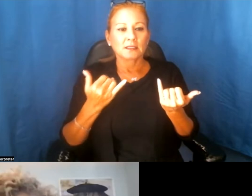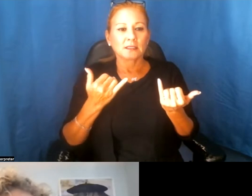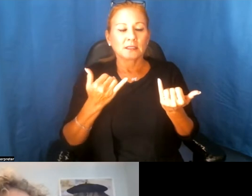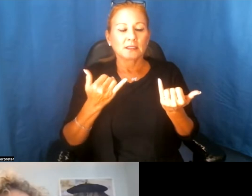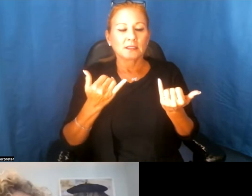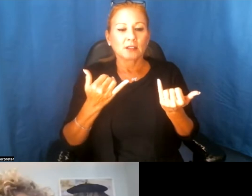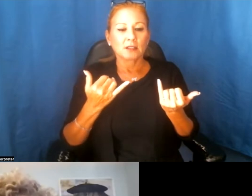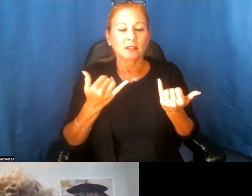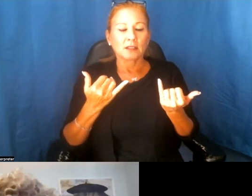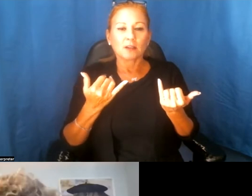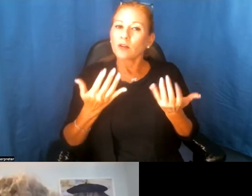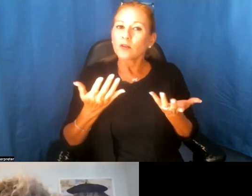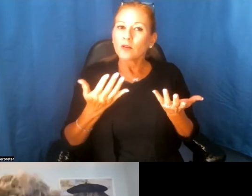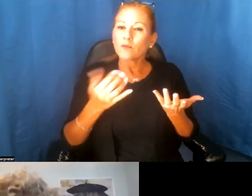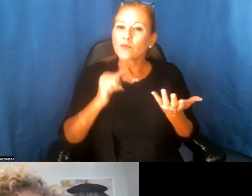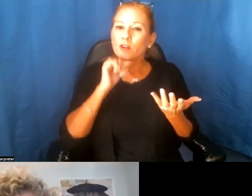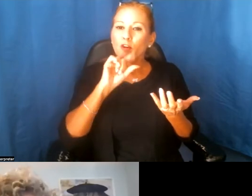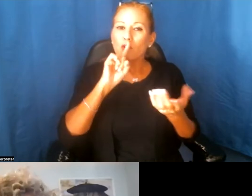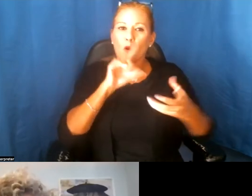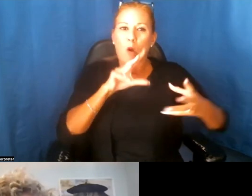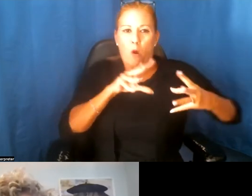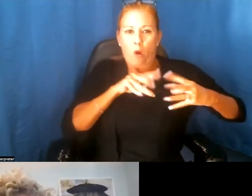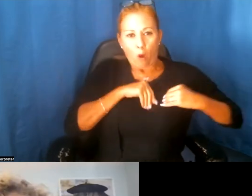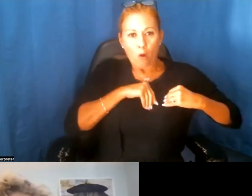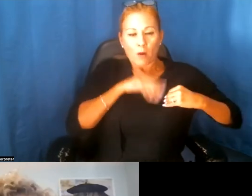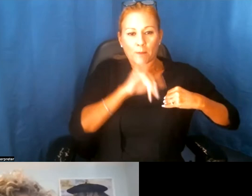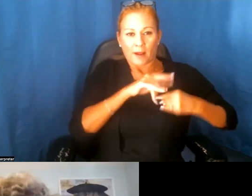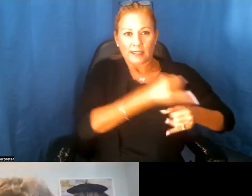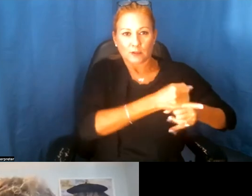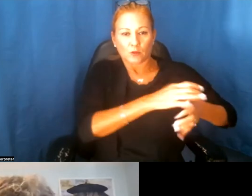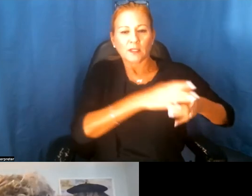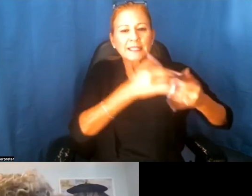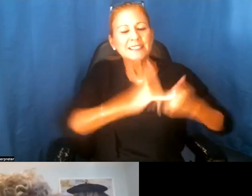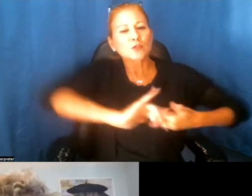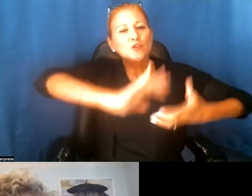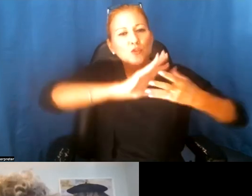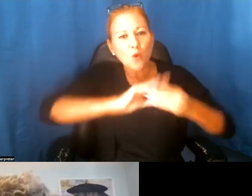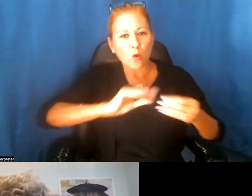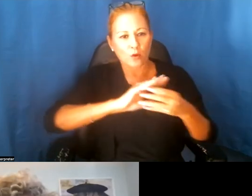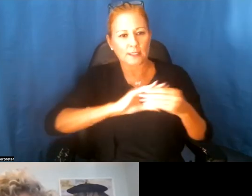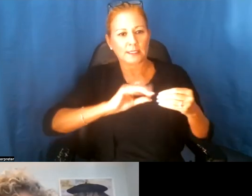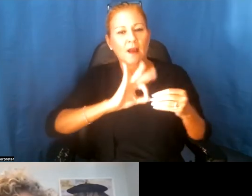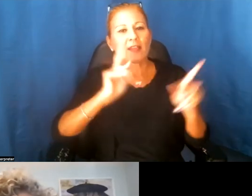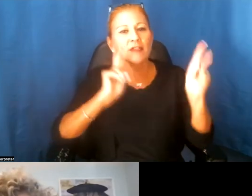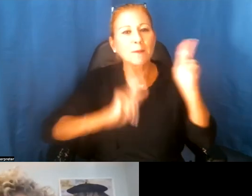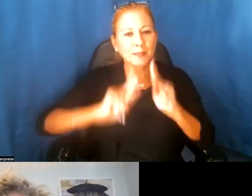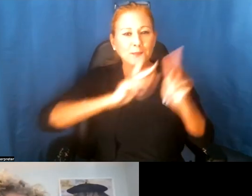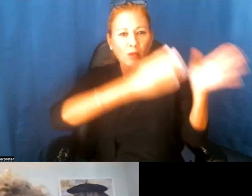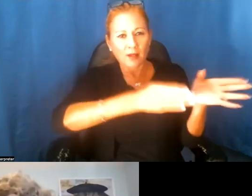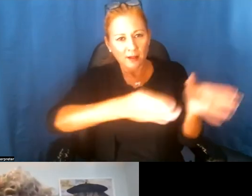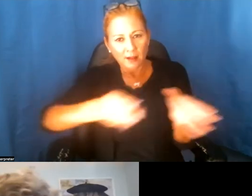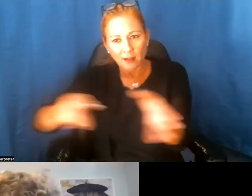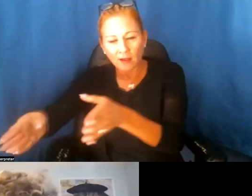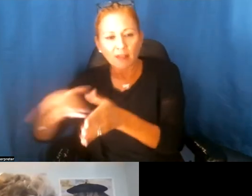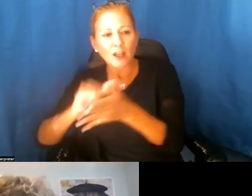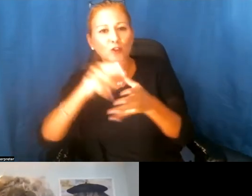by the institution, they are still the stories of the people who you've gathered them from,